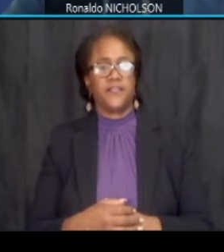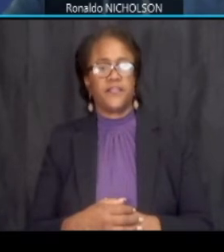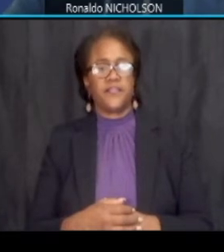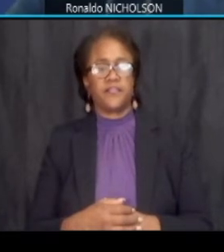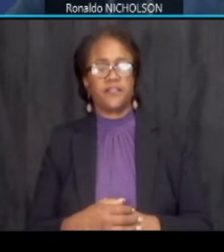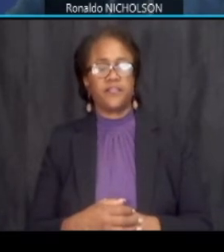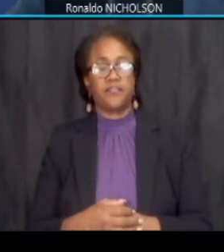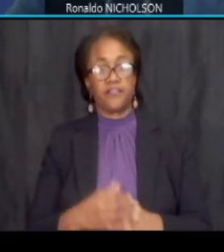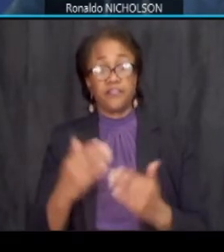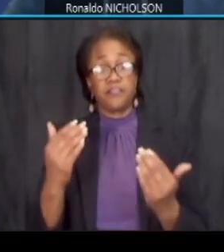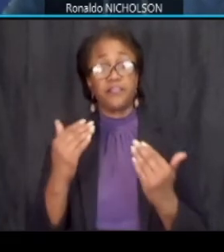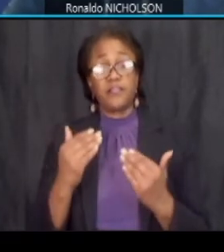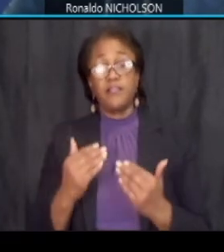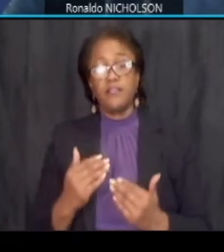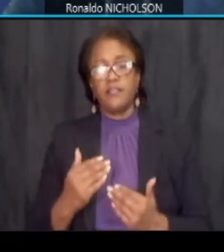next slide